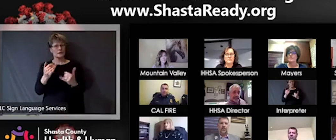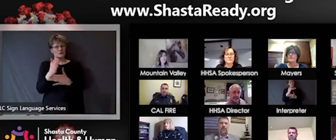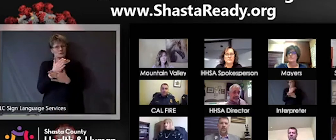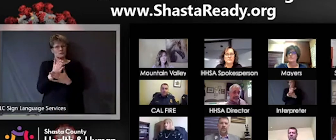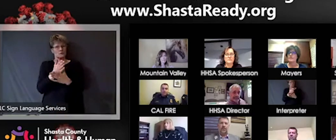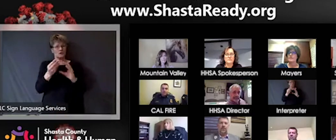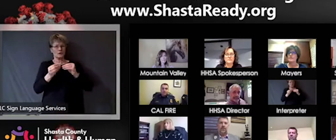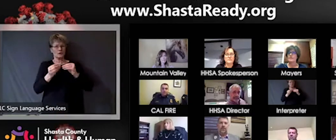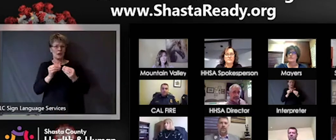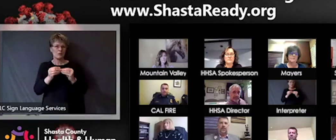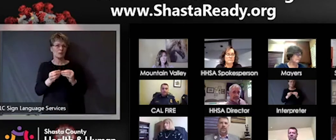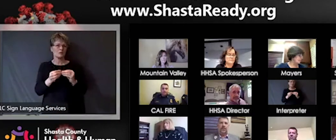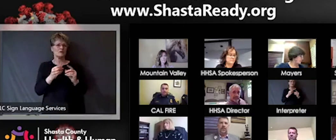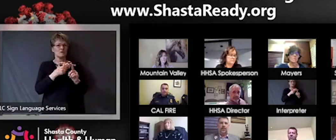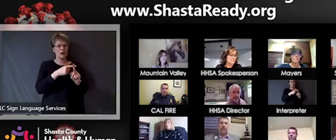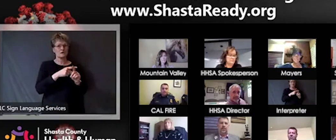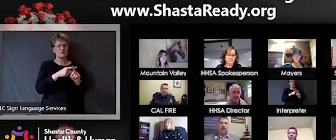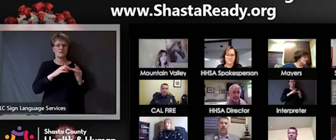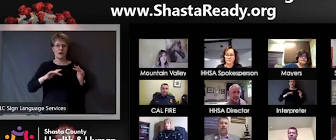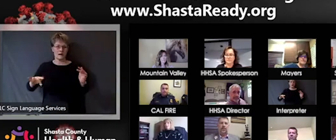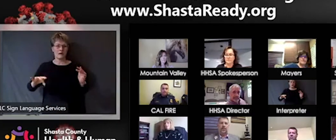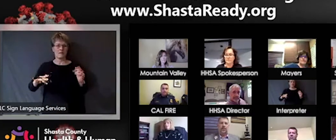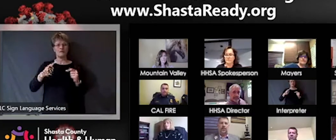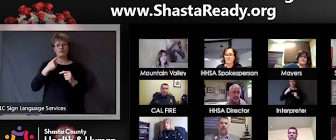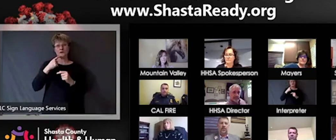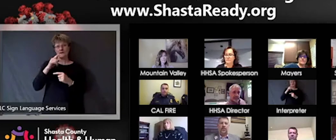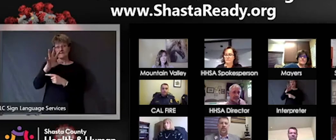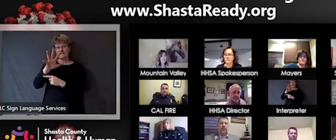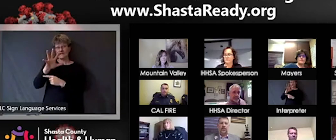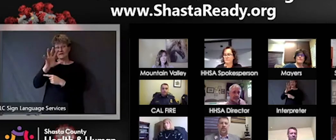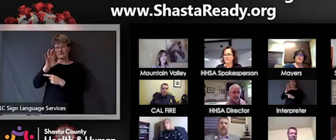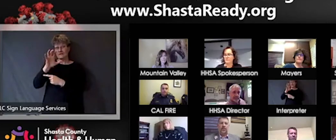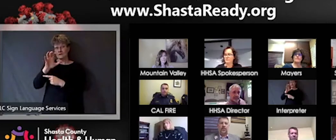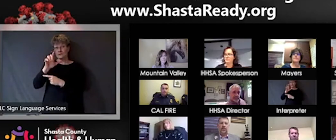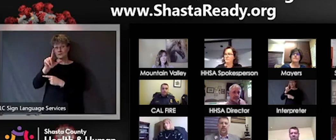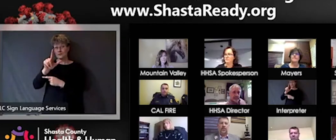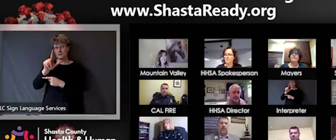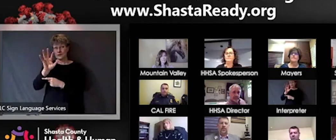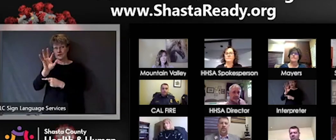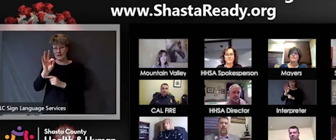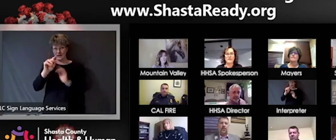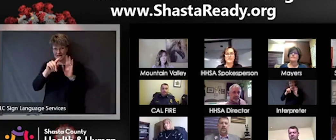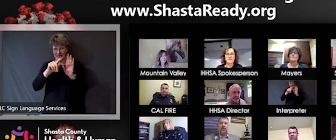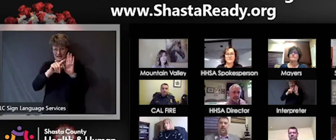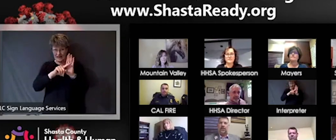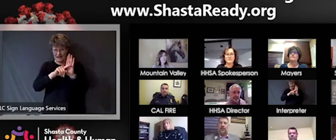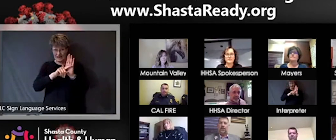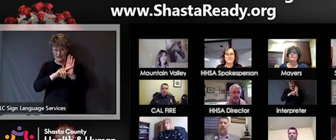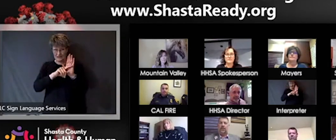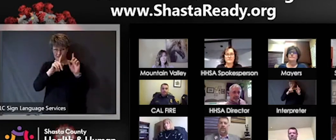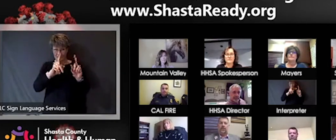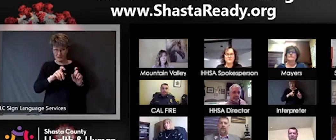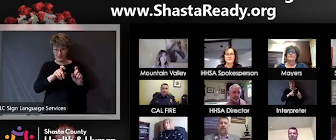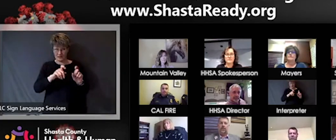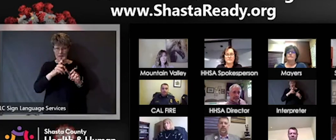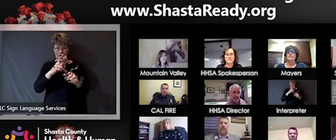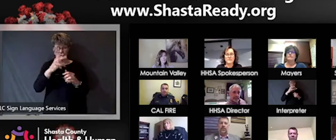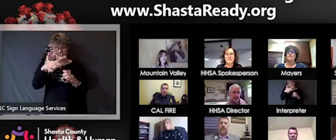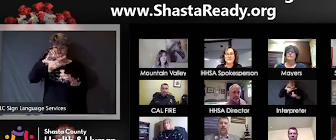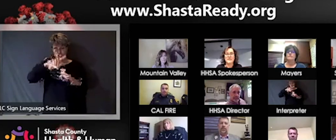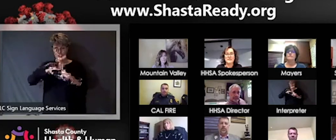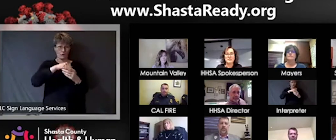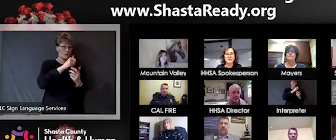said 529 negative and that's for both private and public? Right? Yes,